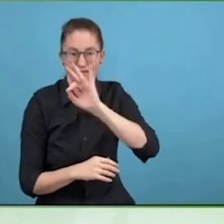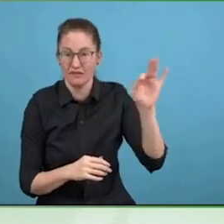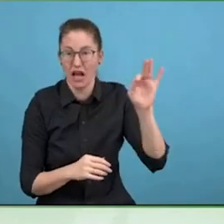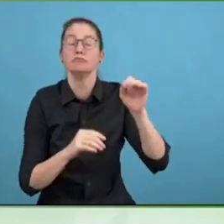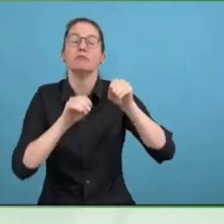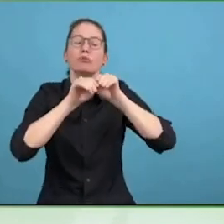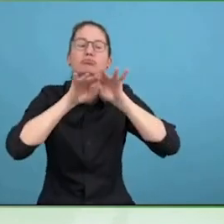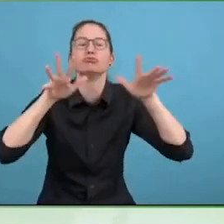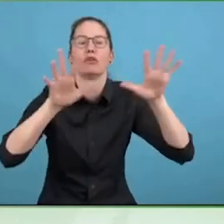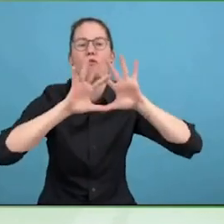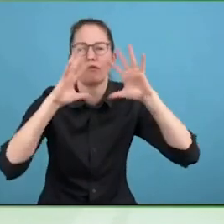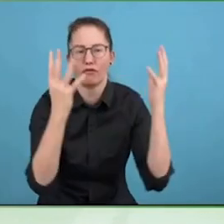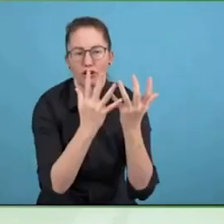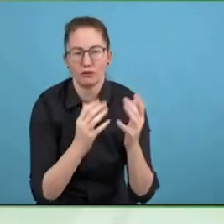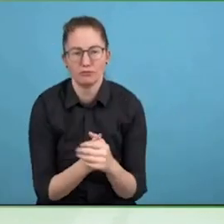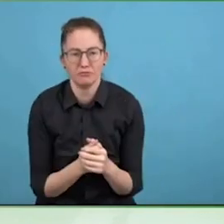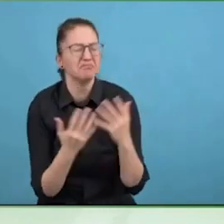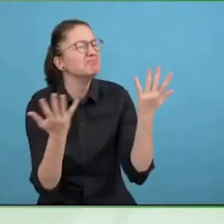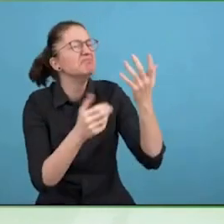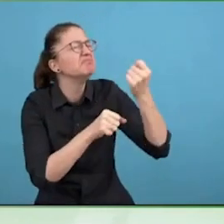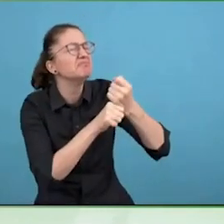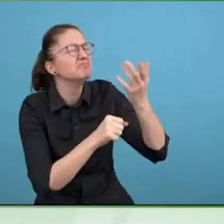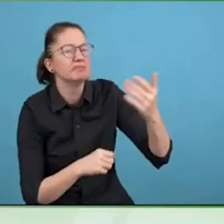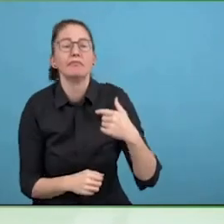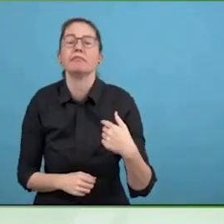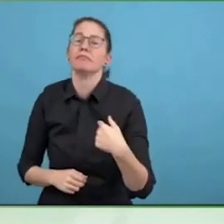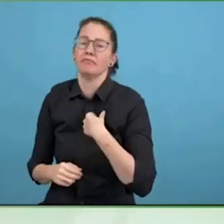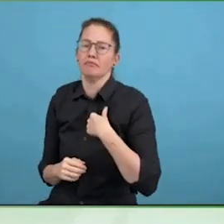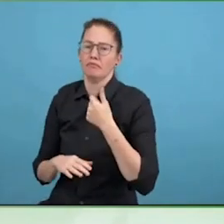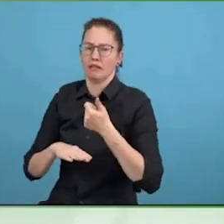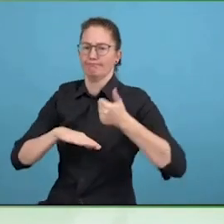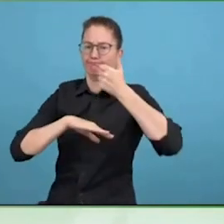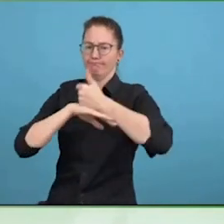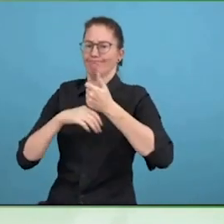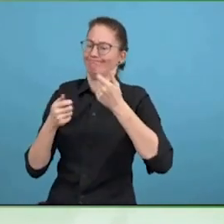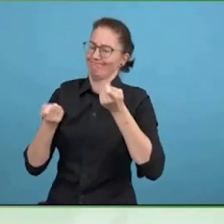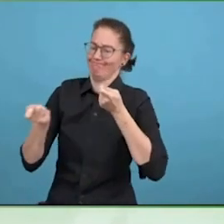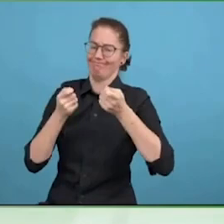And also complements to Atos that you have entire team focused on